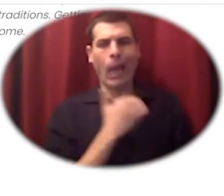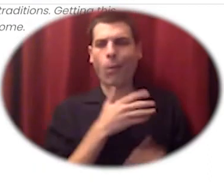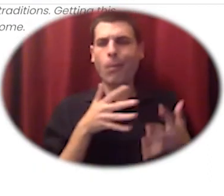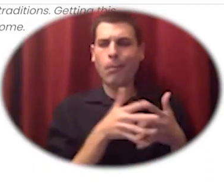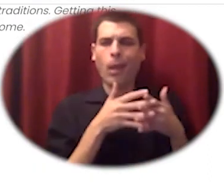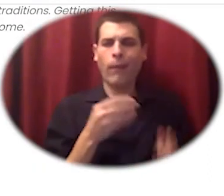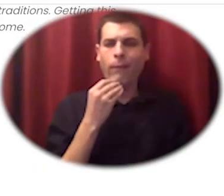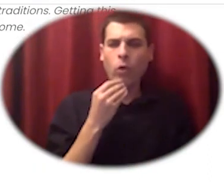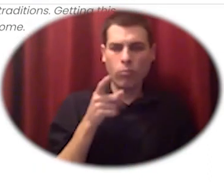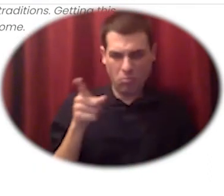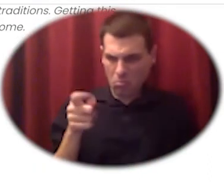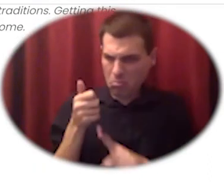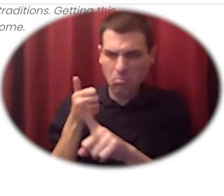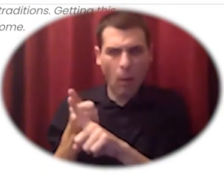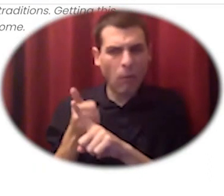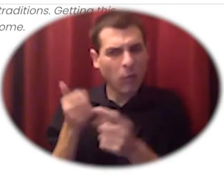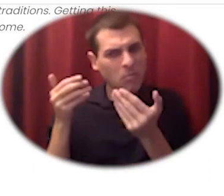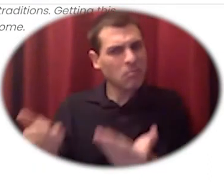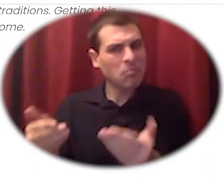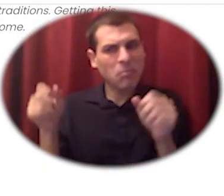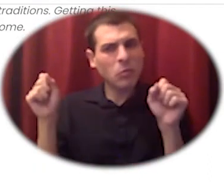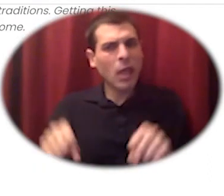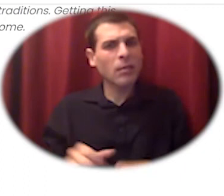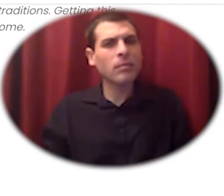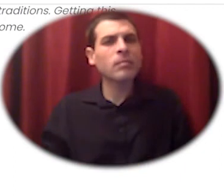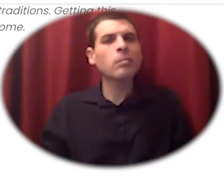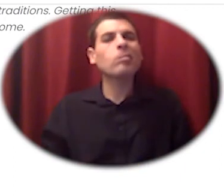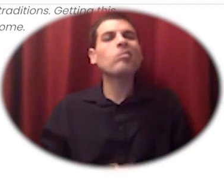and here this has a little bit more on the agrarian trust website about little jubba